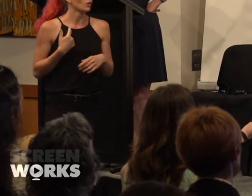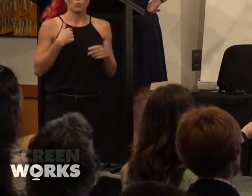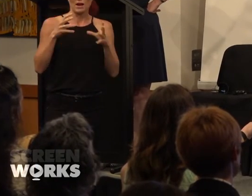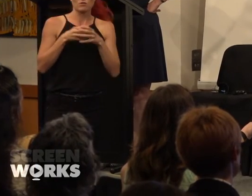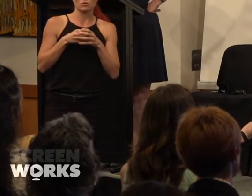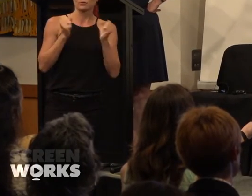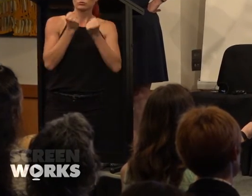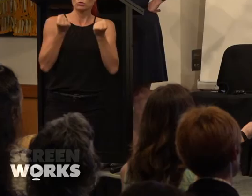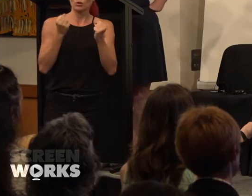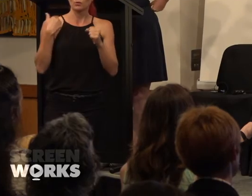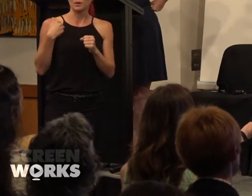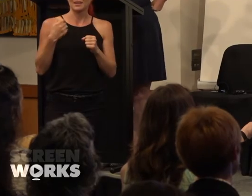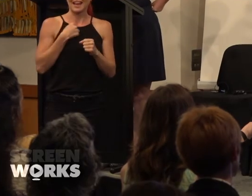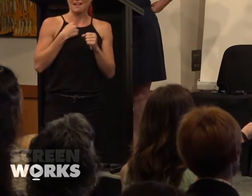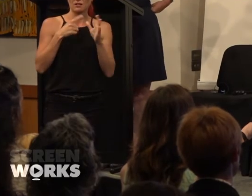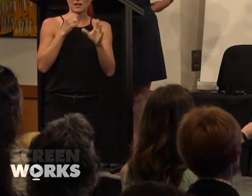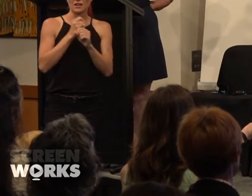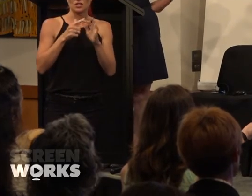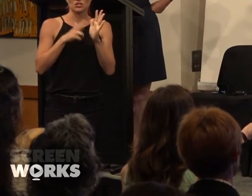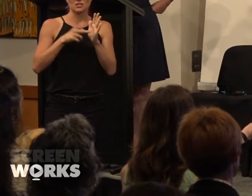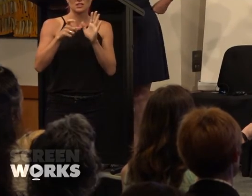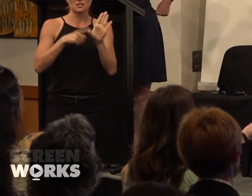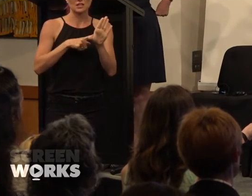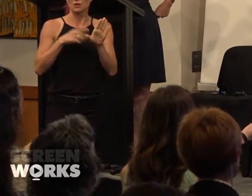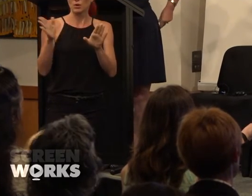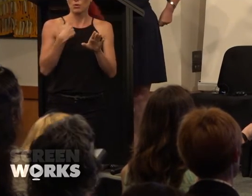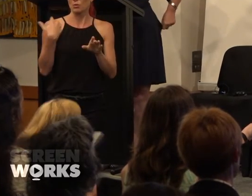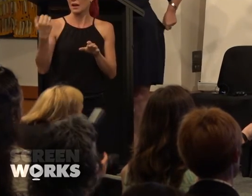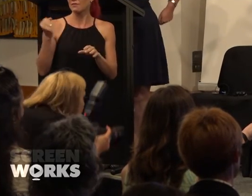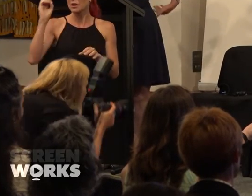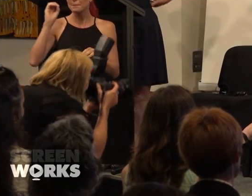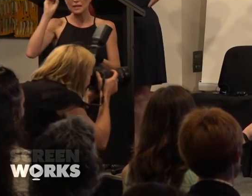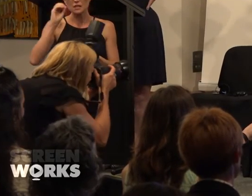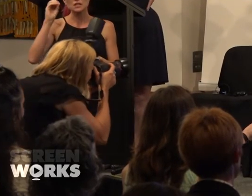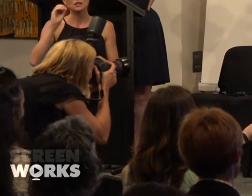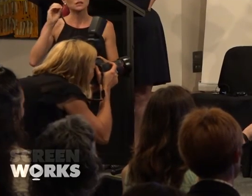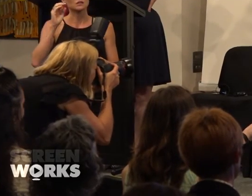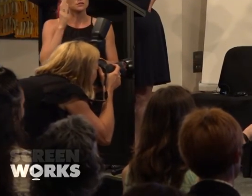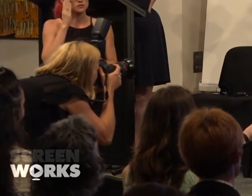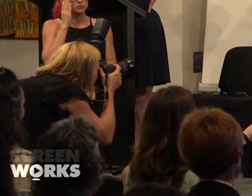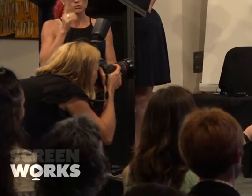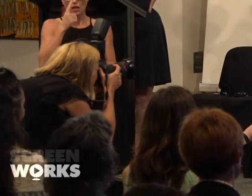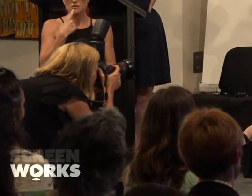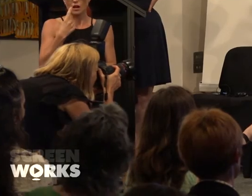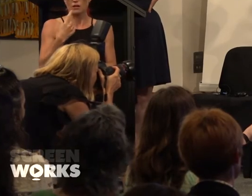strong women in our agency and we all have opinions and you can't say no.